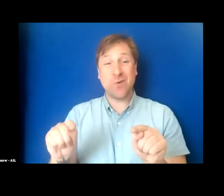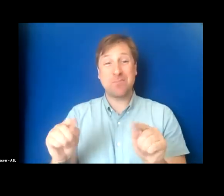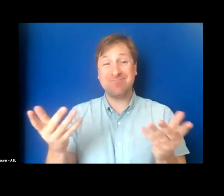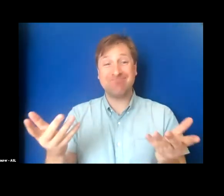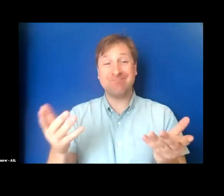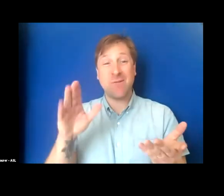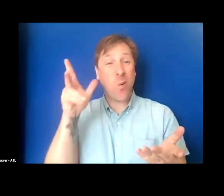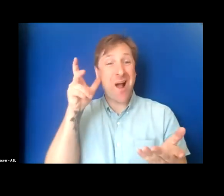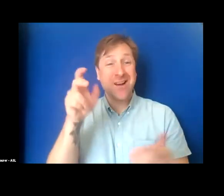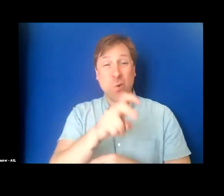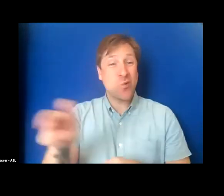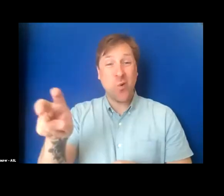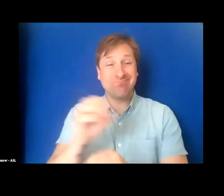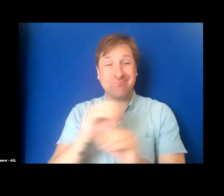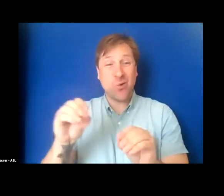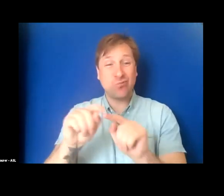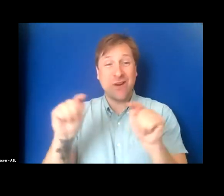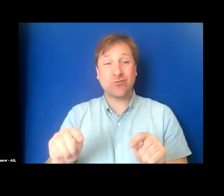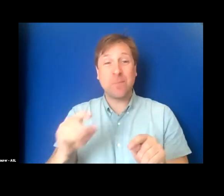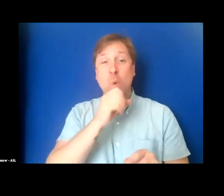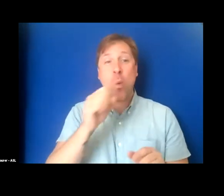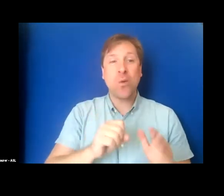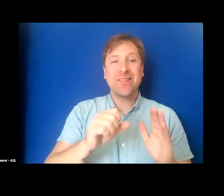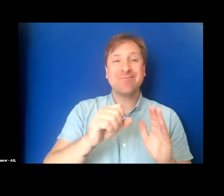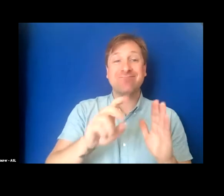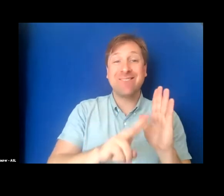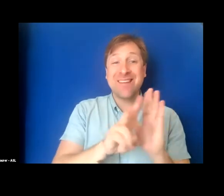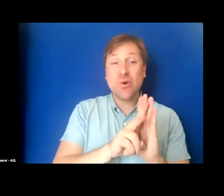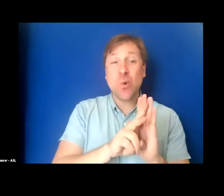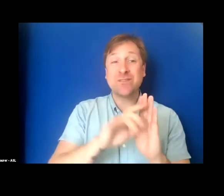Old videos on your YouTube channel have been auto captioned by YouTube,